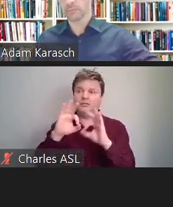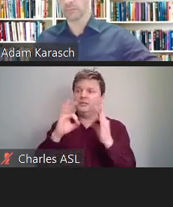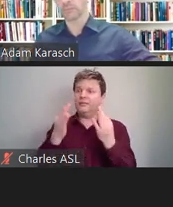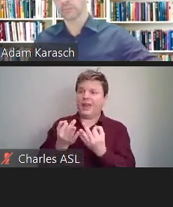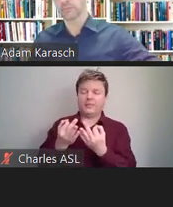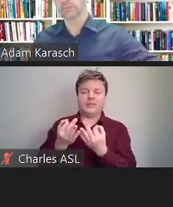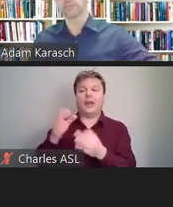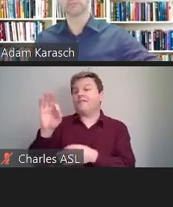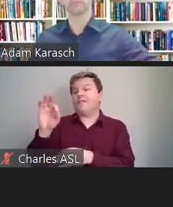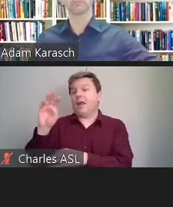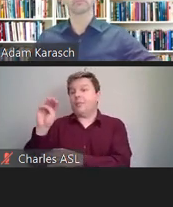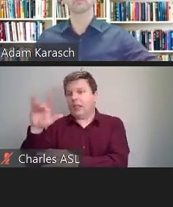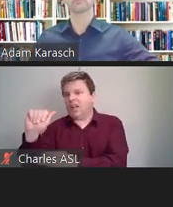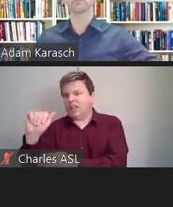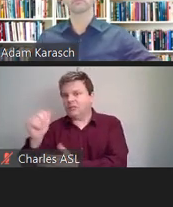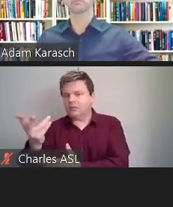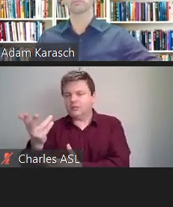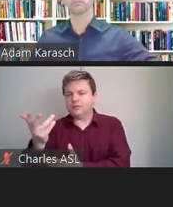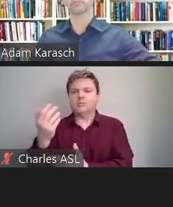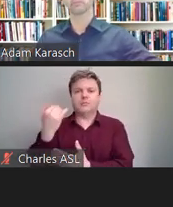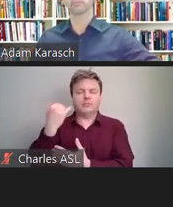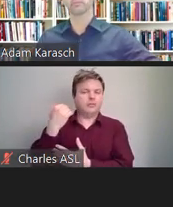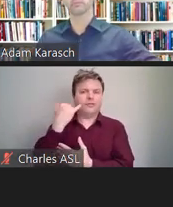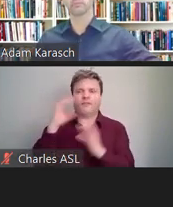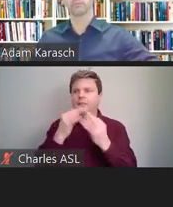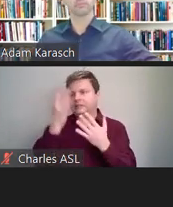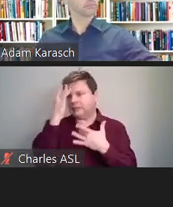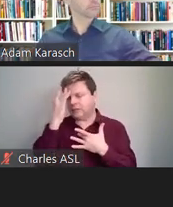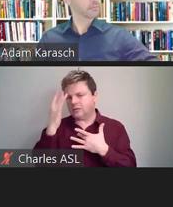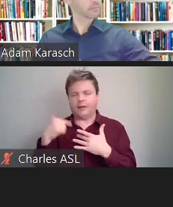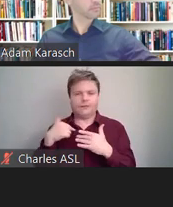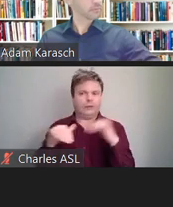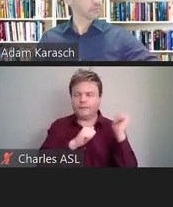It could be Workers' Comp. It could be just administering the policies.